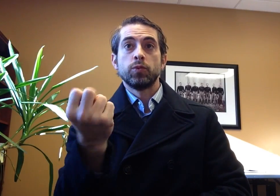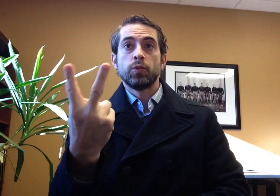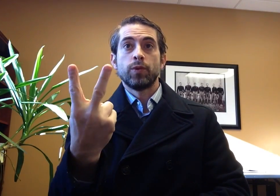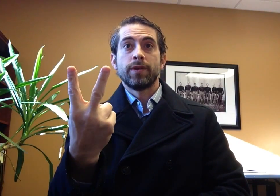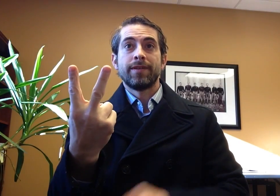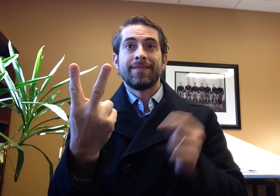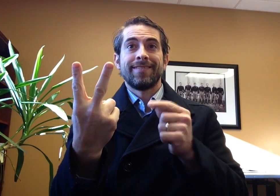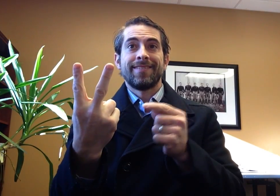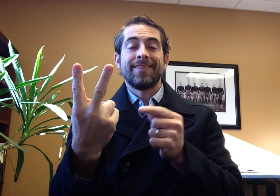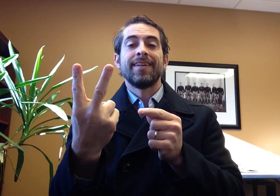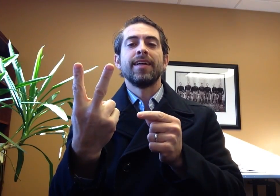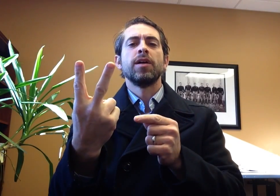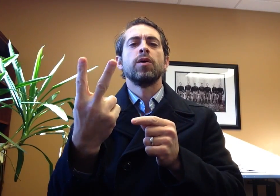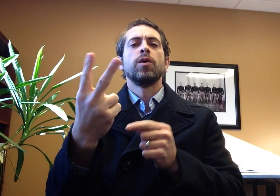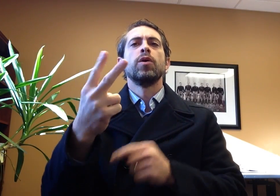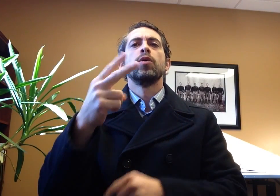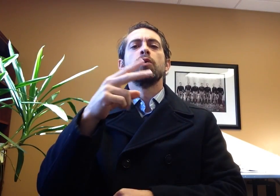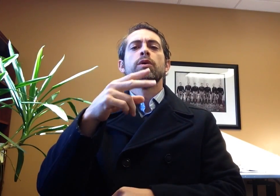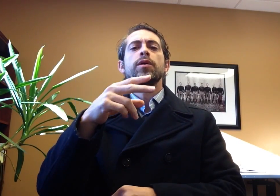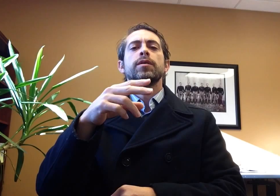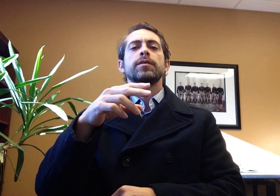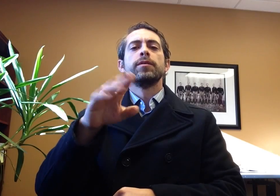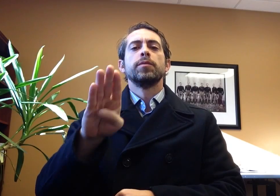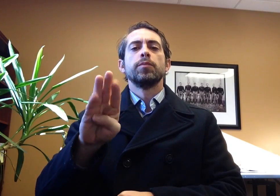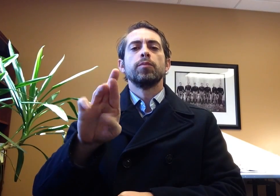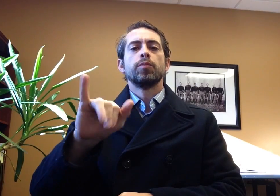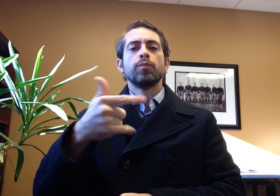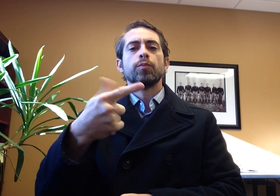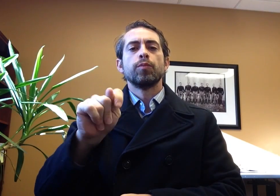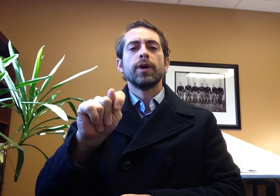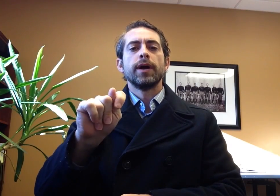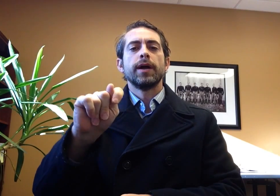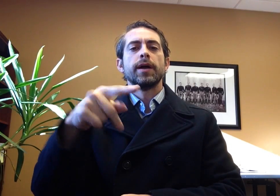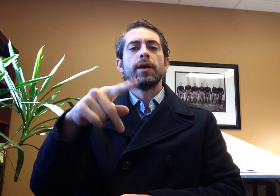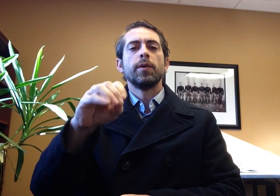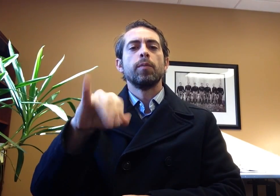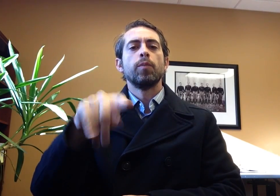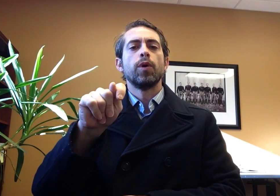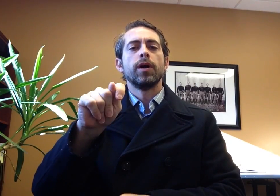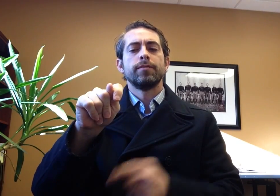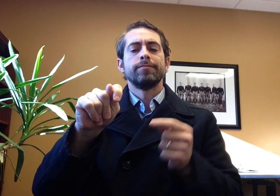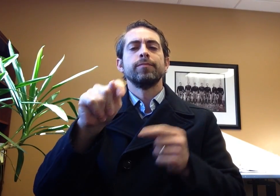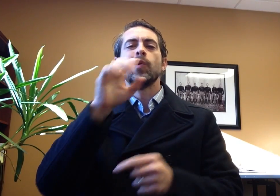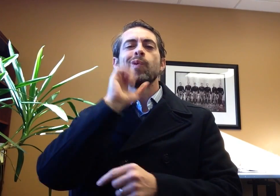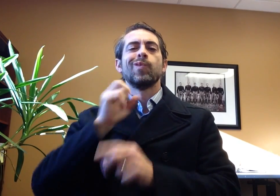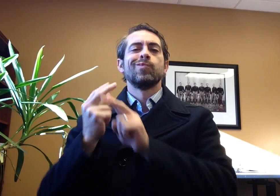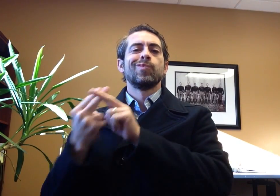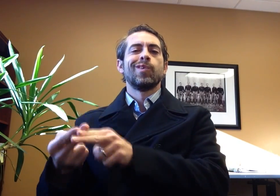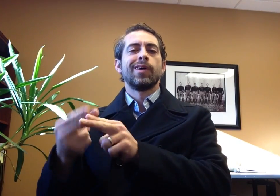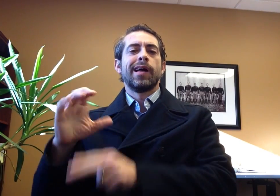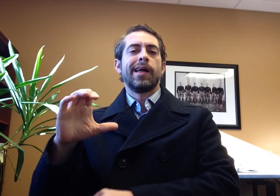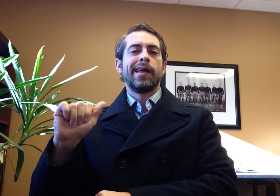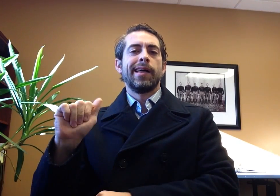there's an upcoming event taking place on December 12 hosted by Brightpoint